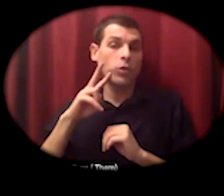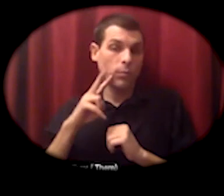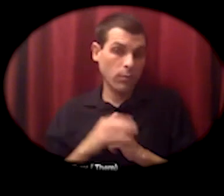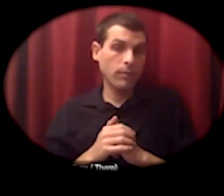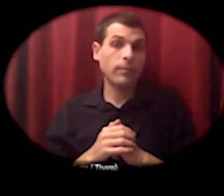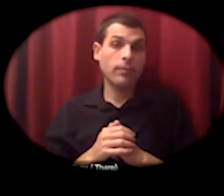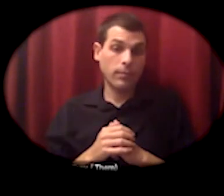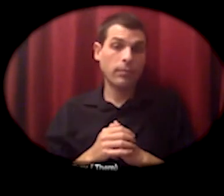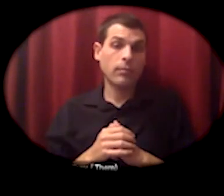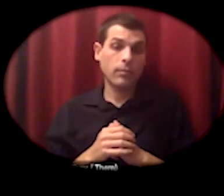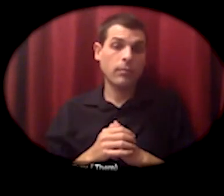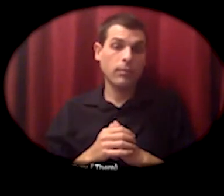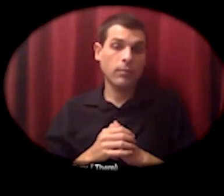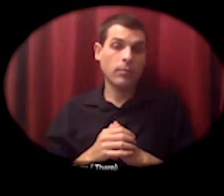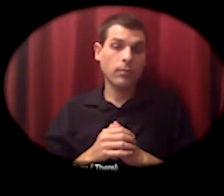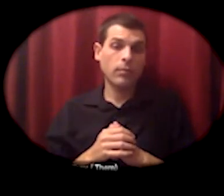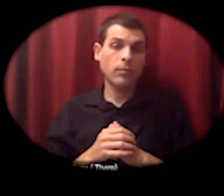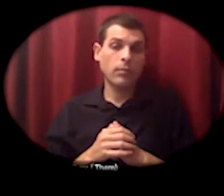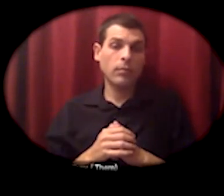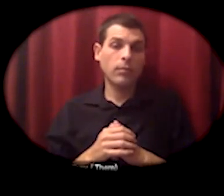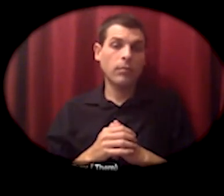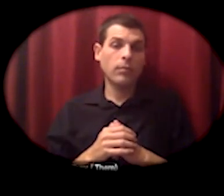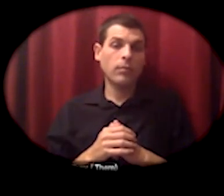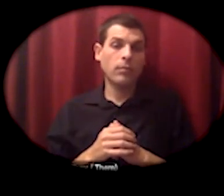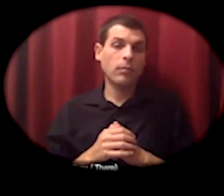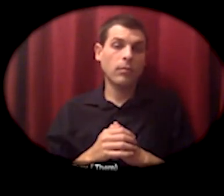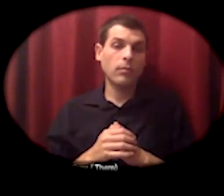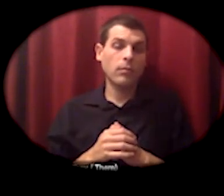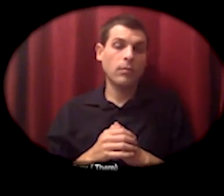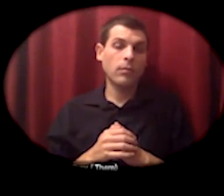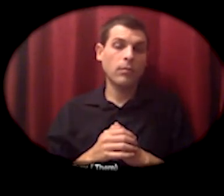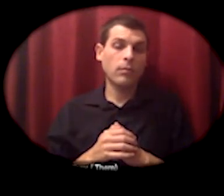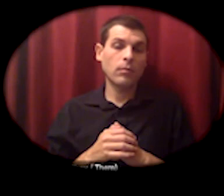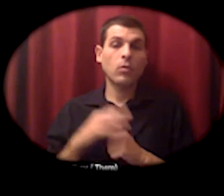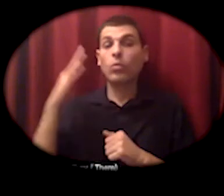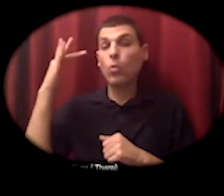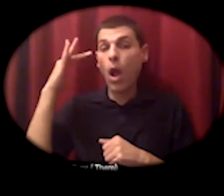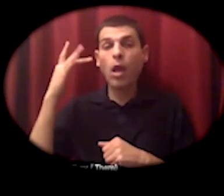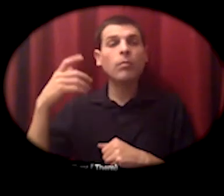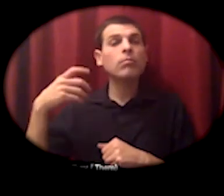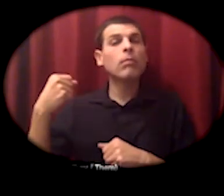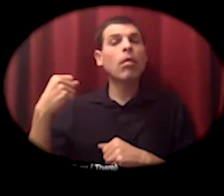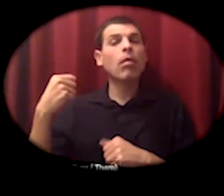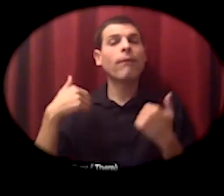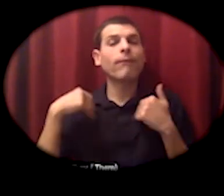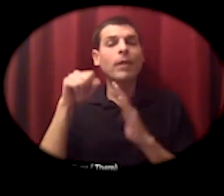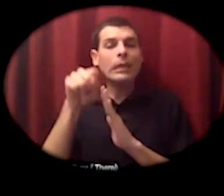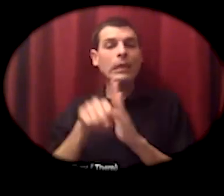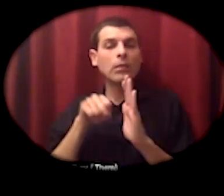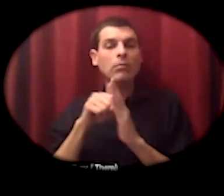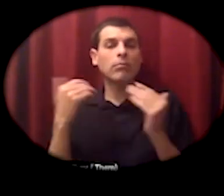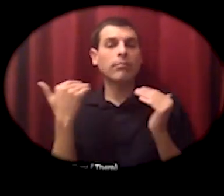grocery buyers purchasing from them all year and so through their diversification